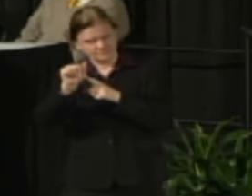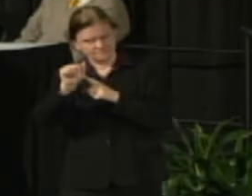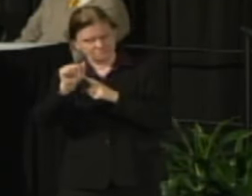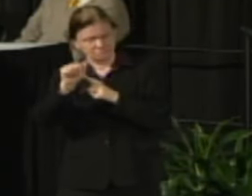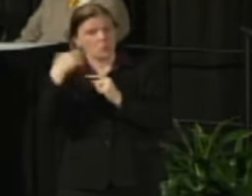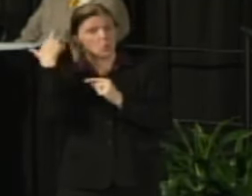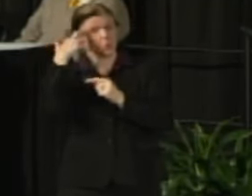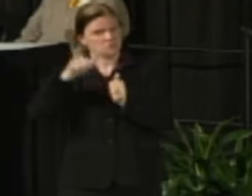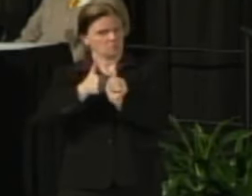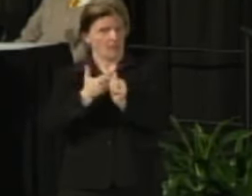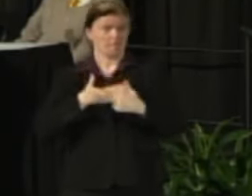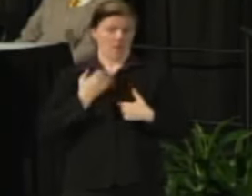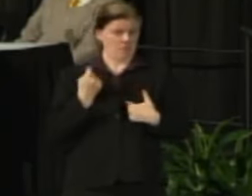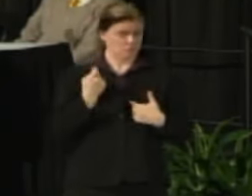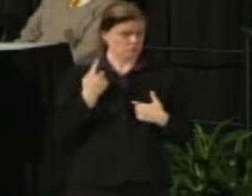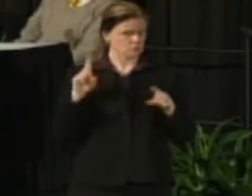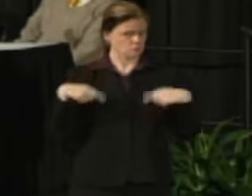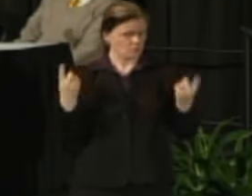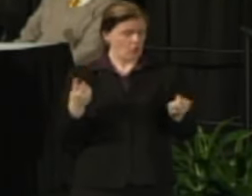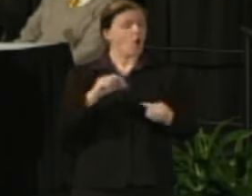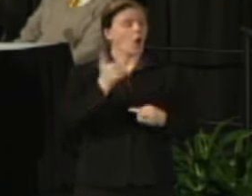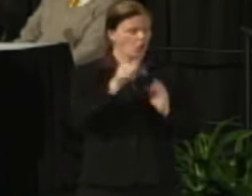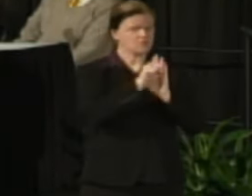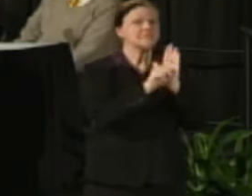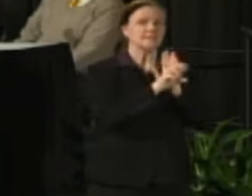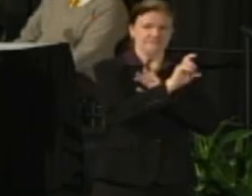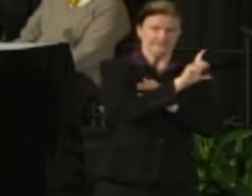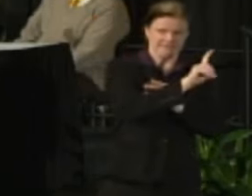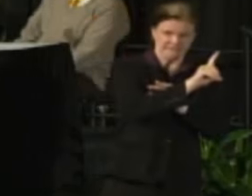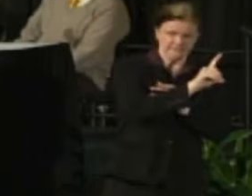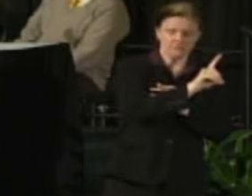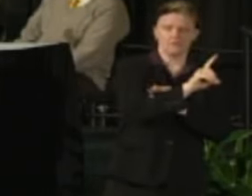As I understand it is while other states have done that and it provides a way